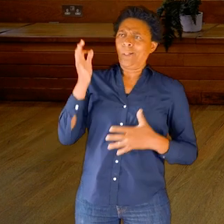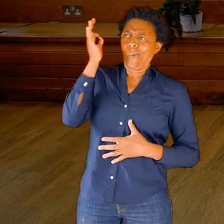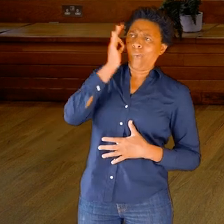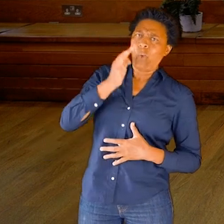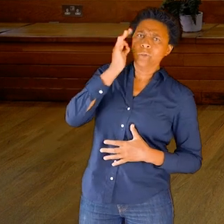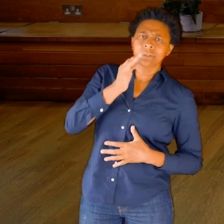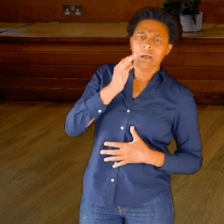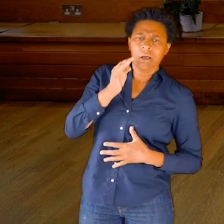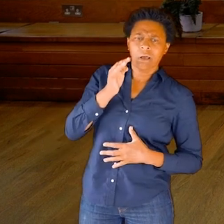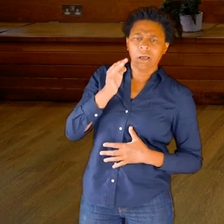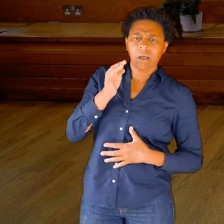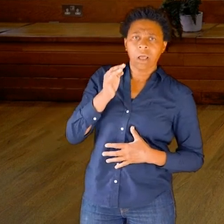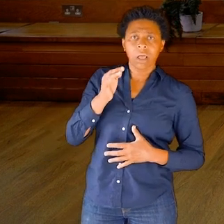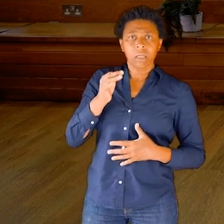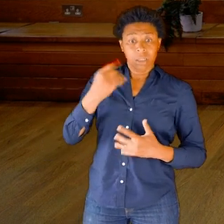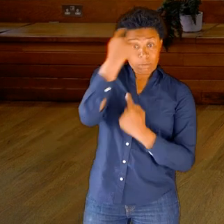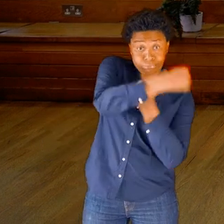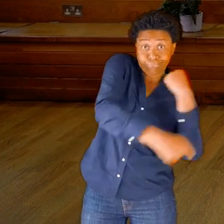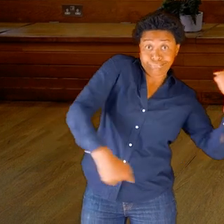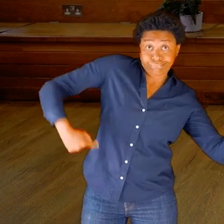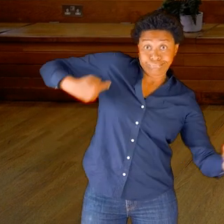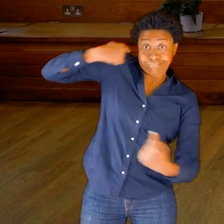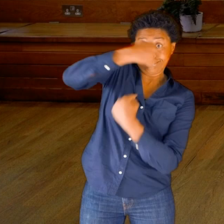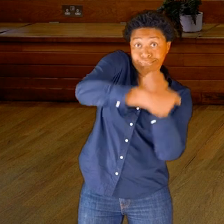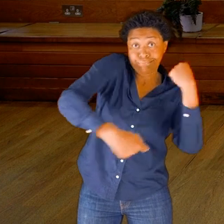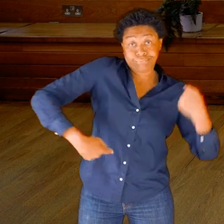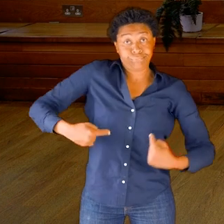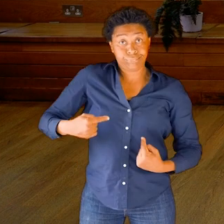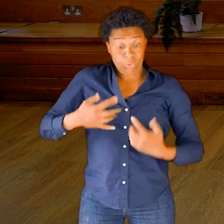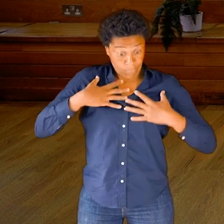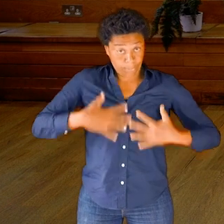of water in the rest of the body, too. And of course, that’s true.